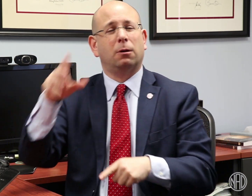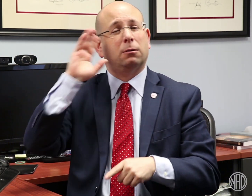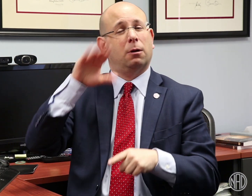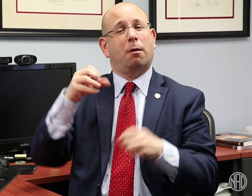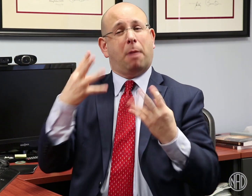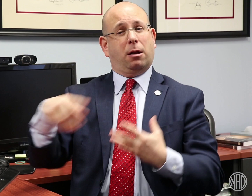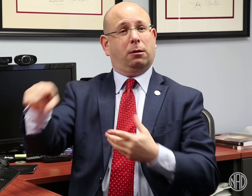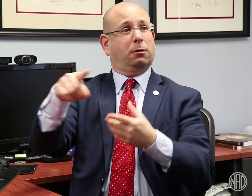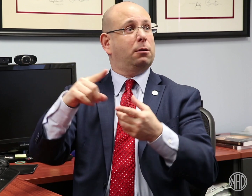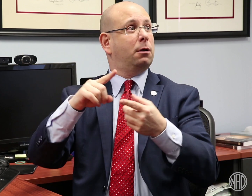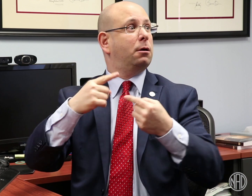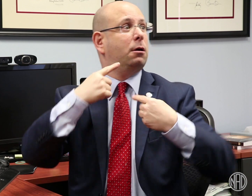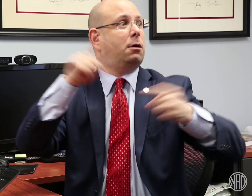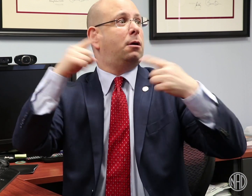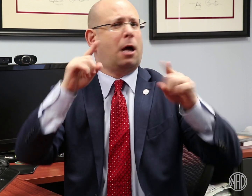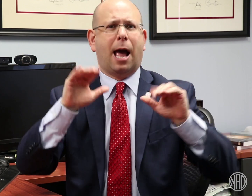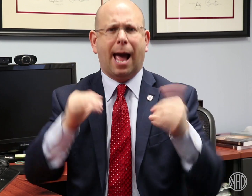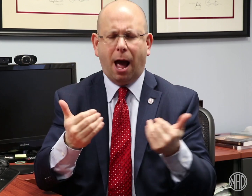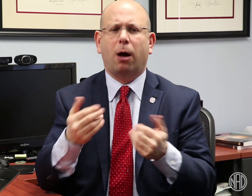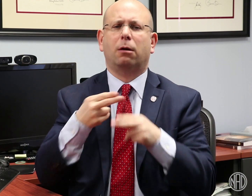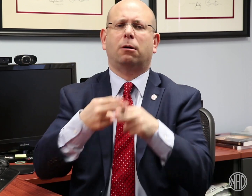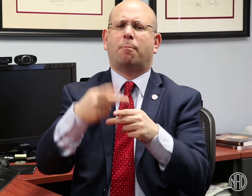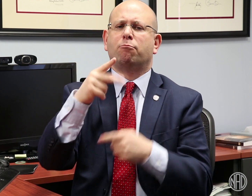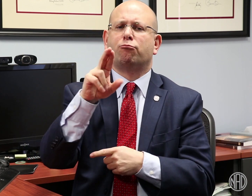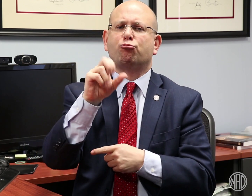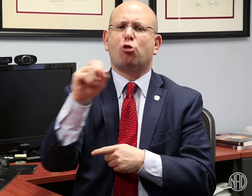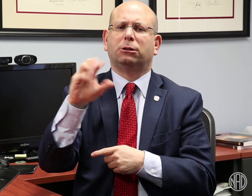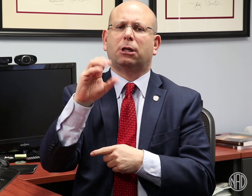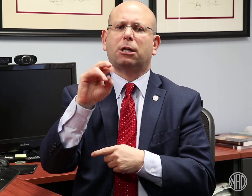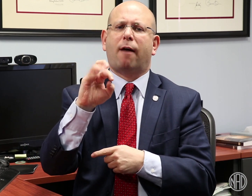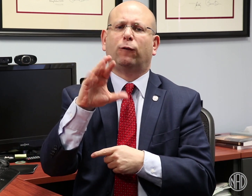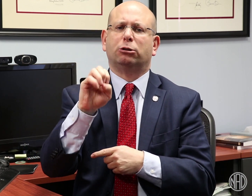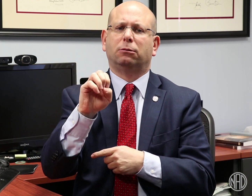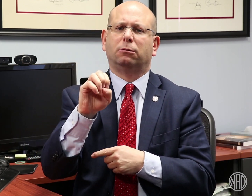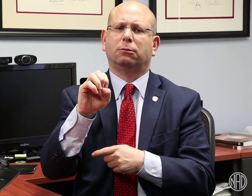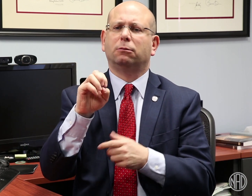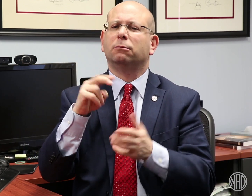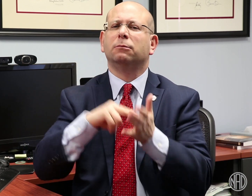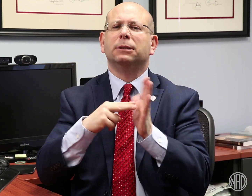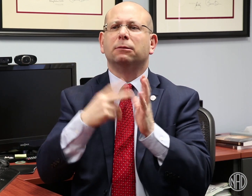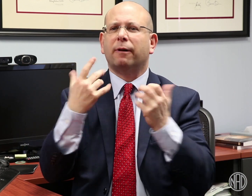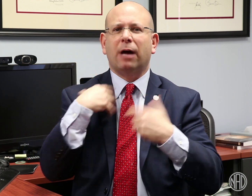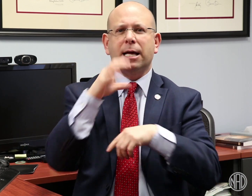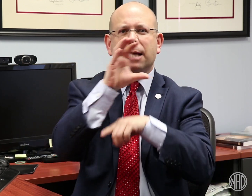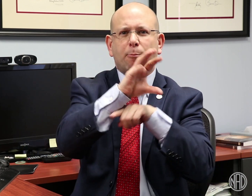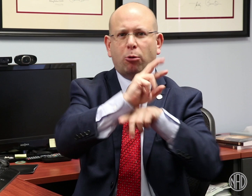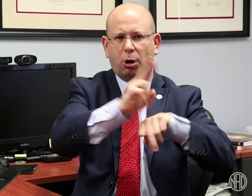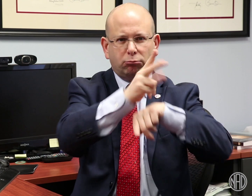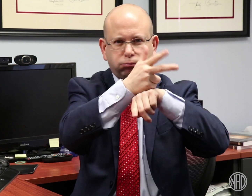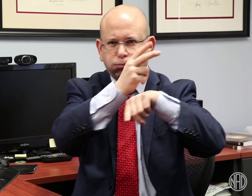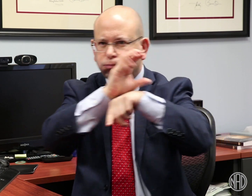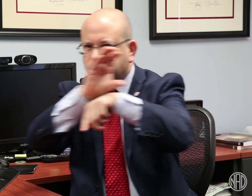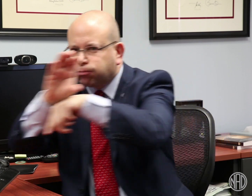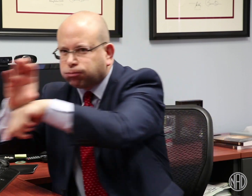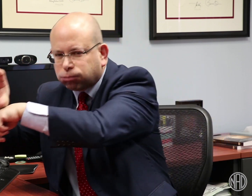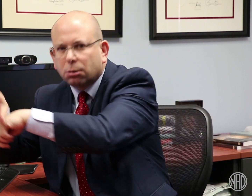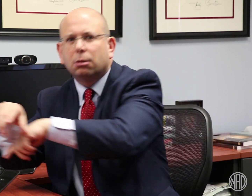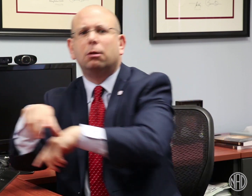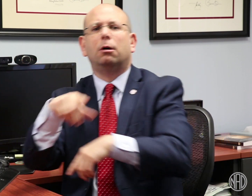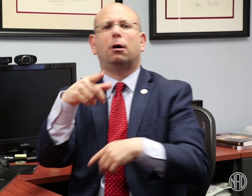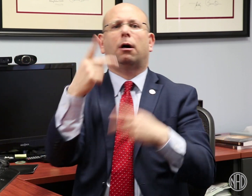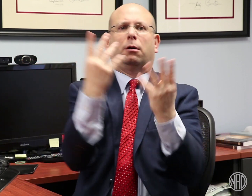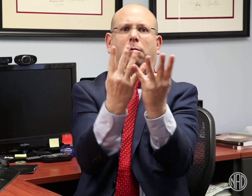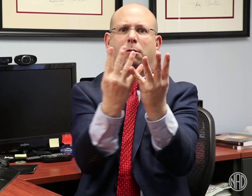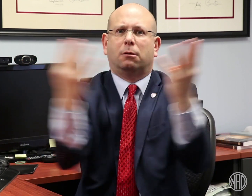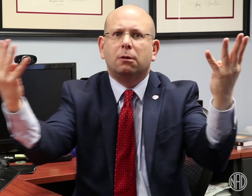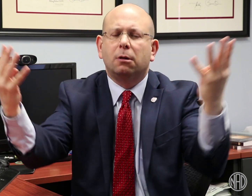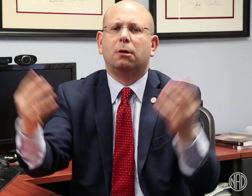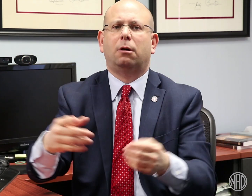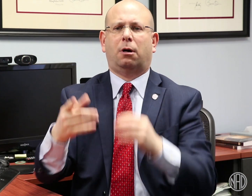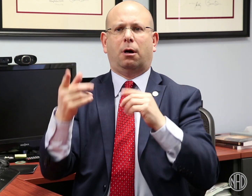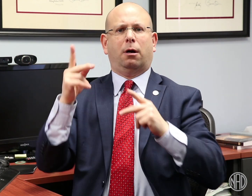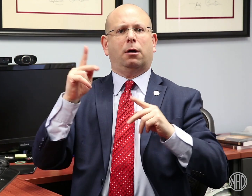Often government agencies host press conferences where there are cameras recording government officials